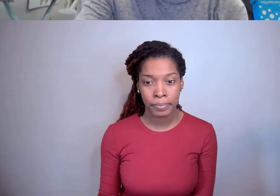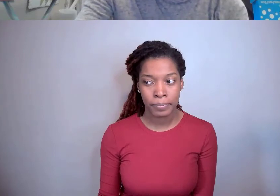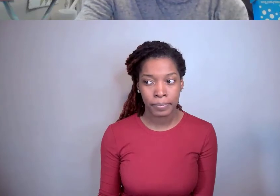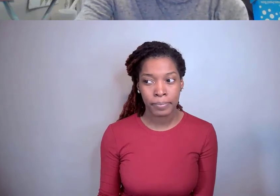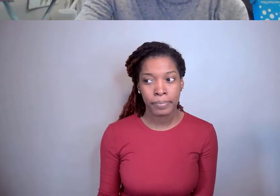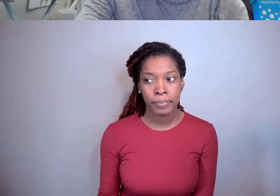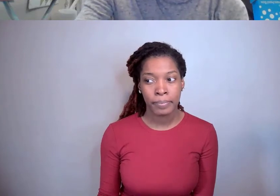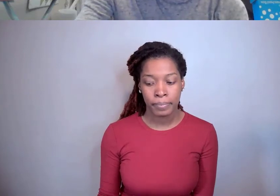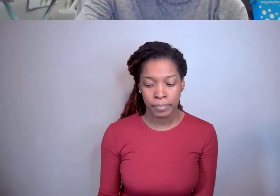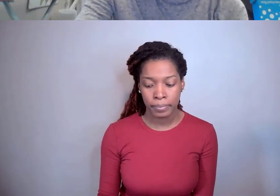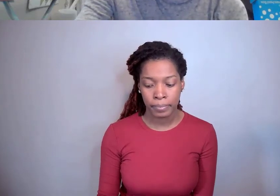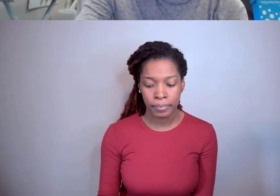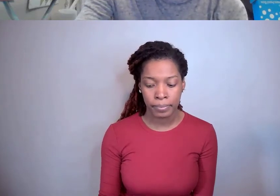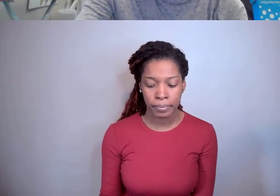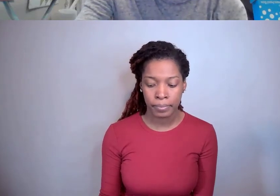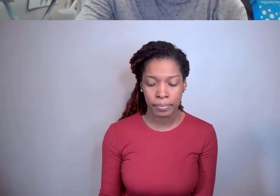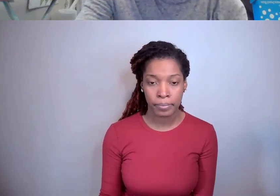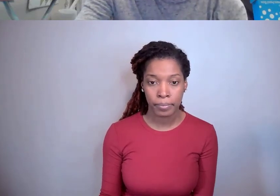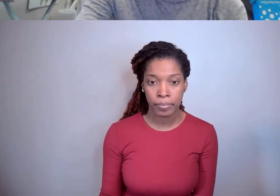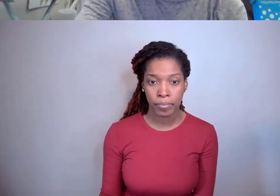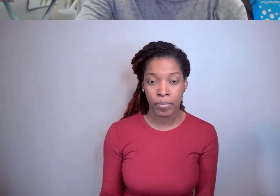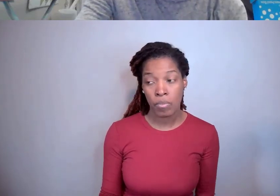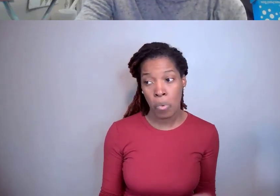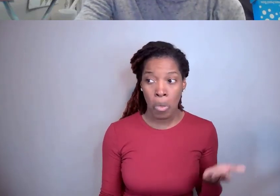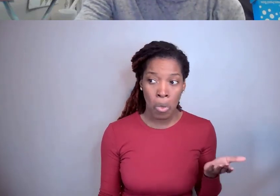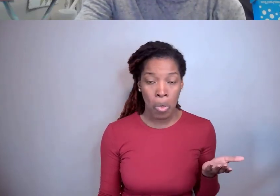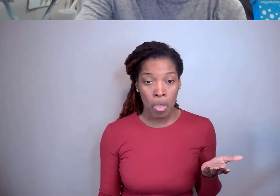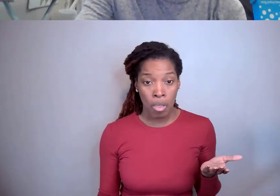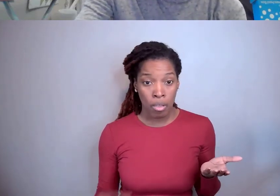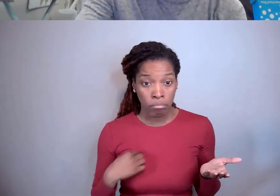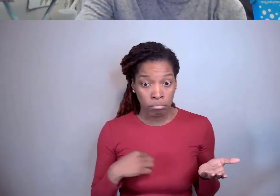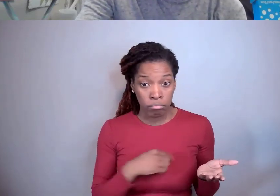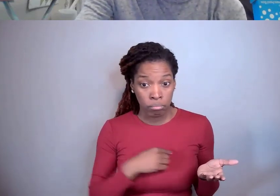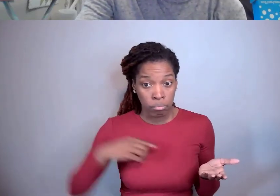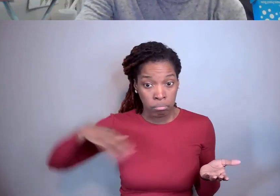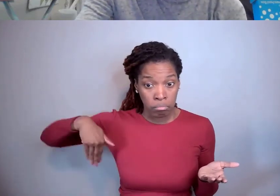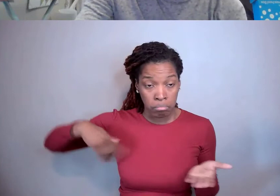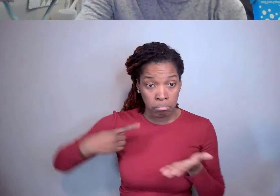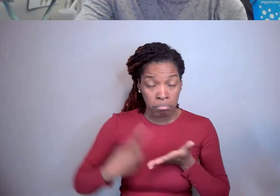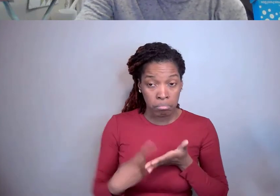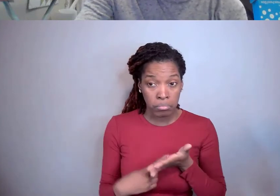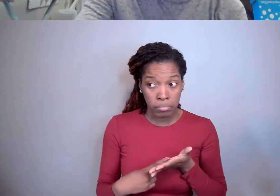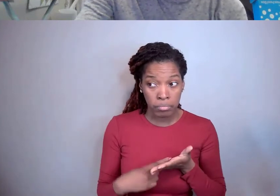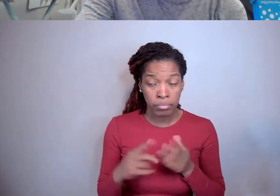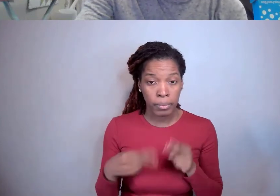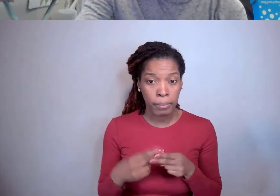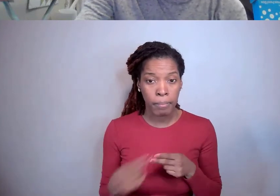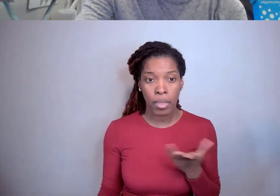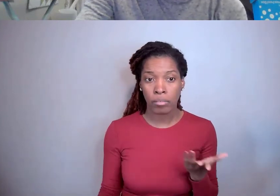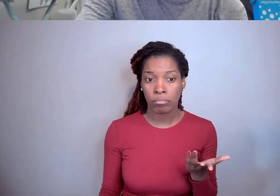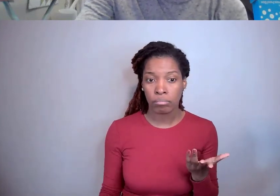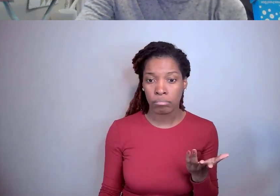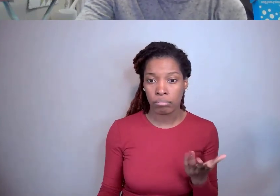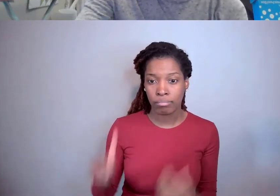Well, one thing that we didn't talk about yet, Kristin, is what are the government rights in these inventions.